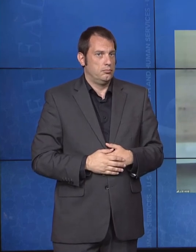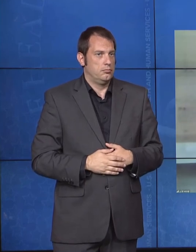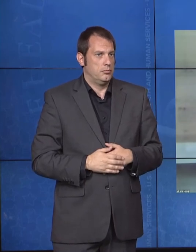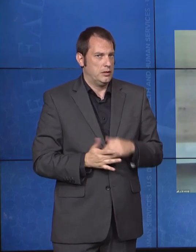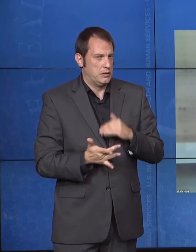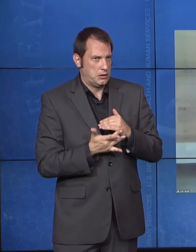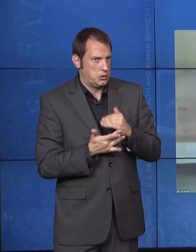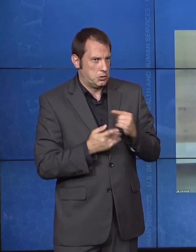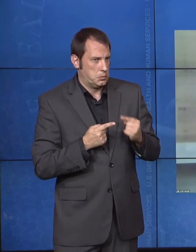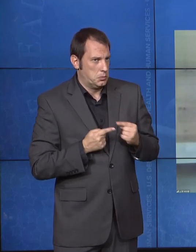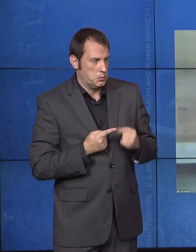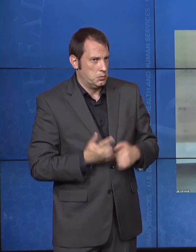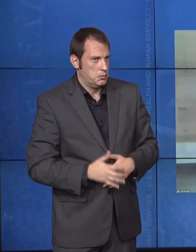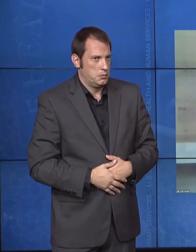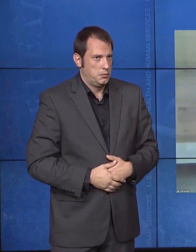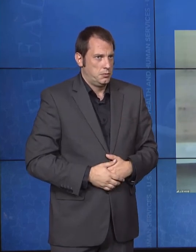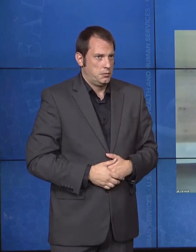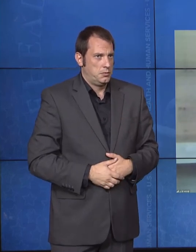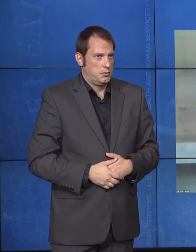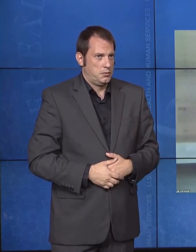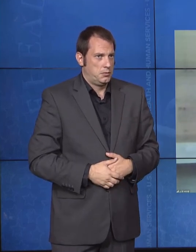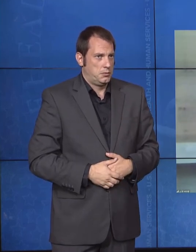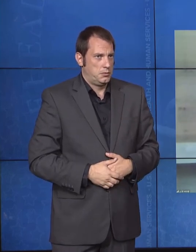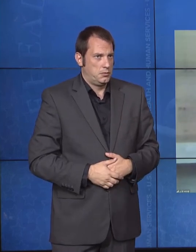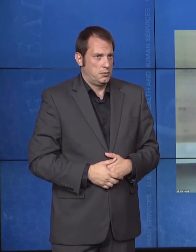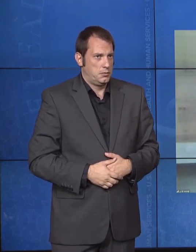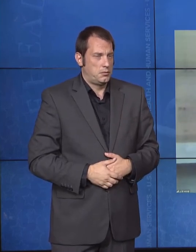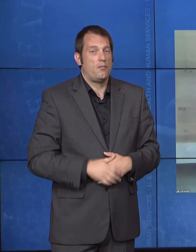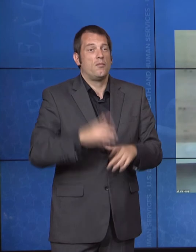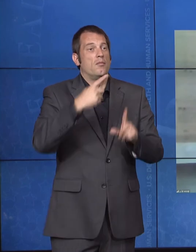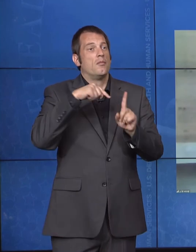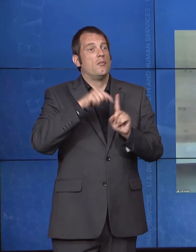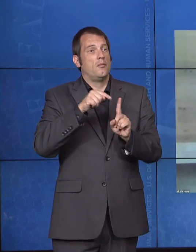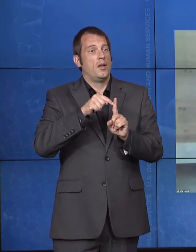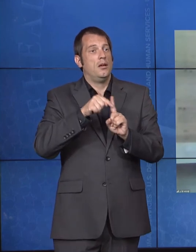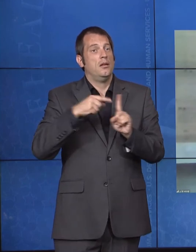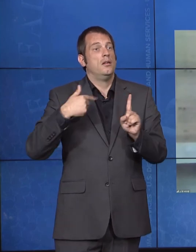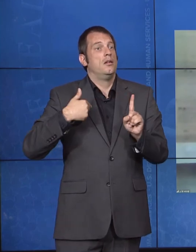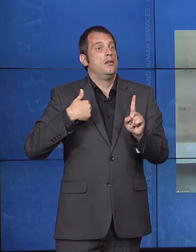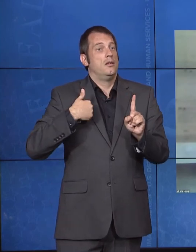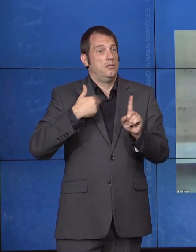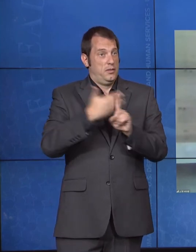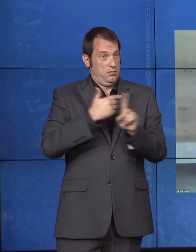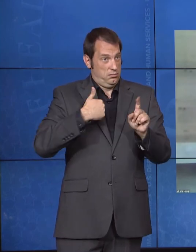you know, as someone who really grew up in -- after the ADA and the IDEA and the Rehab